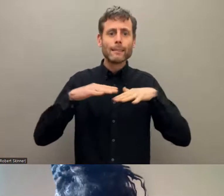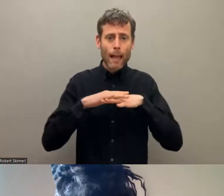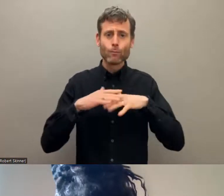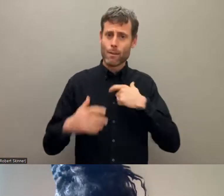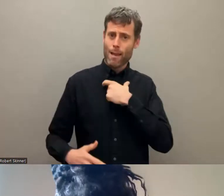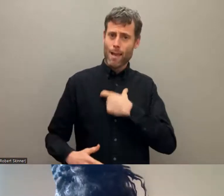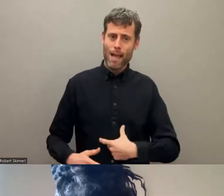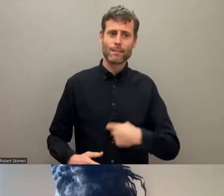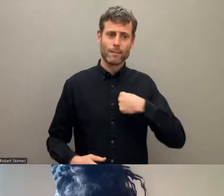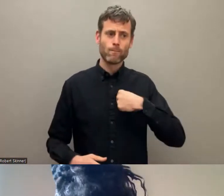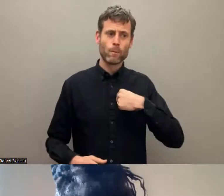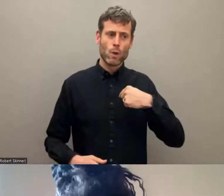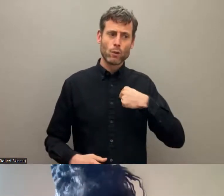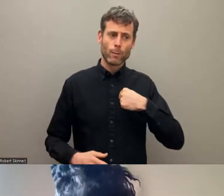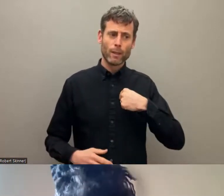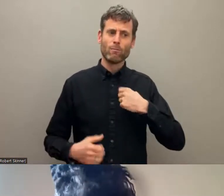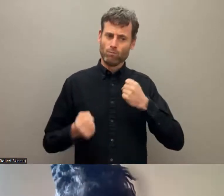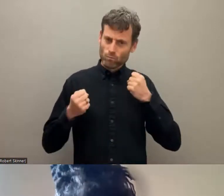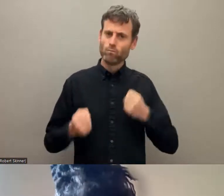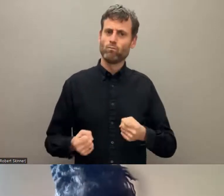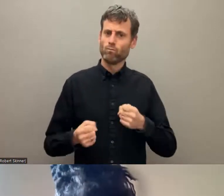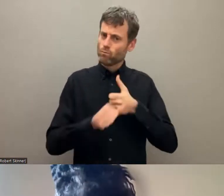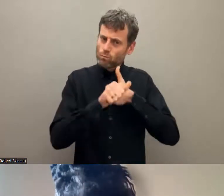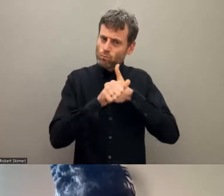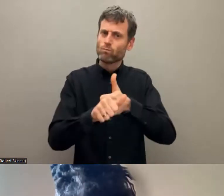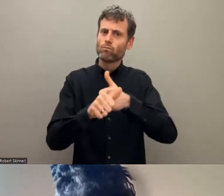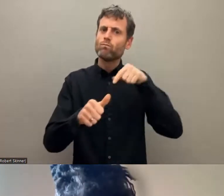other stakeholders, it's very important for us and not only for this